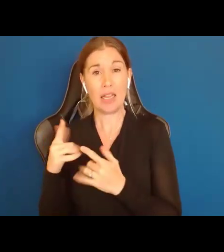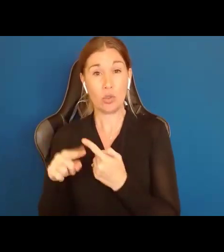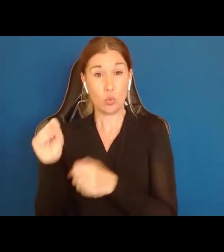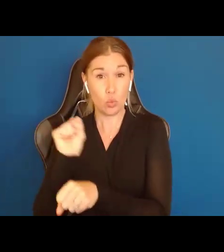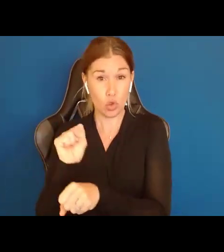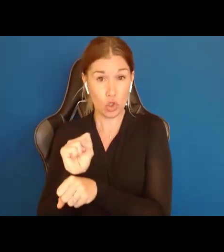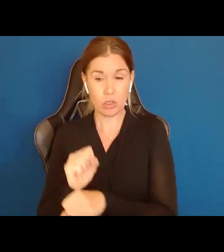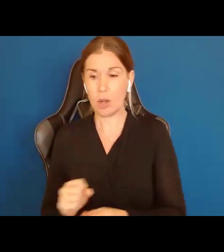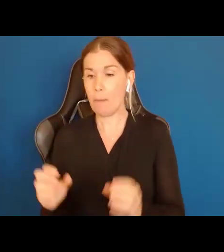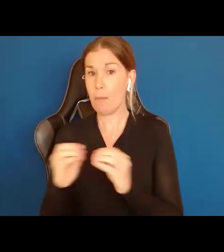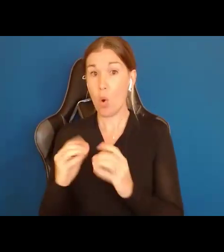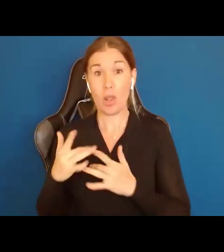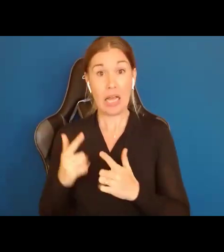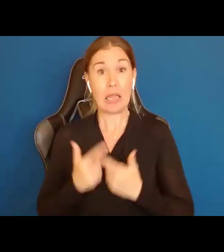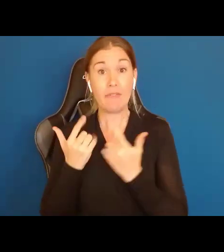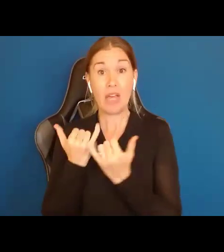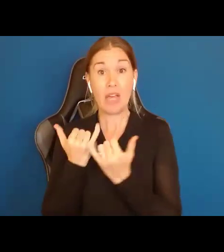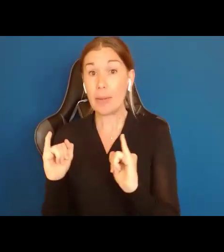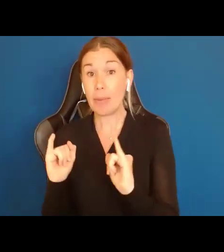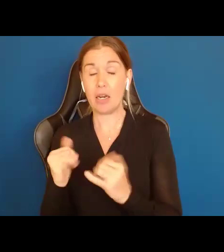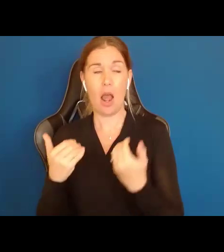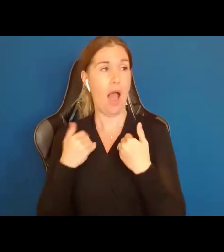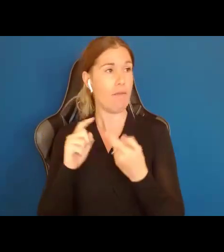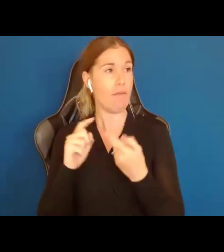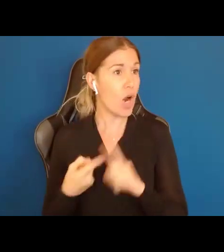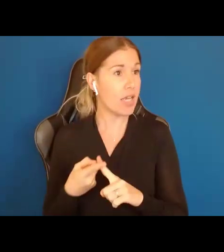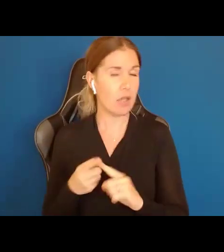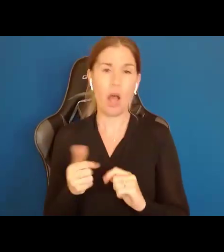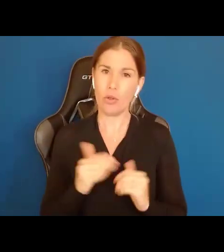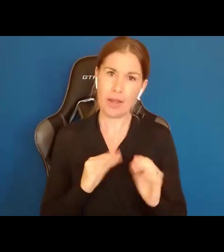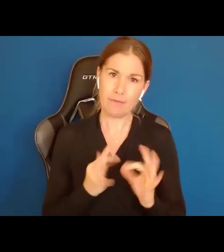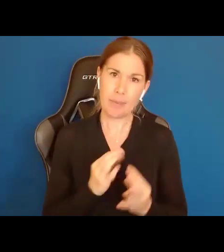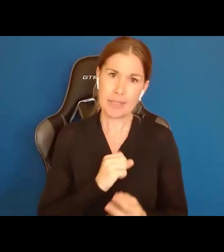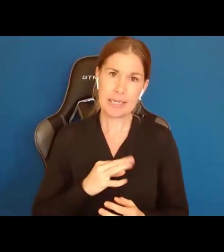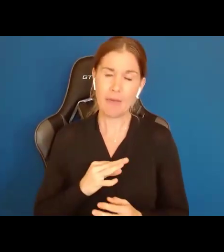to work and make more money, more likely to live independently, more likely to have friends other than their family and staff, more likely to date and socialize in the community,